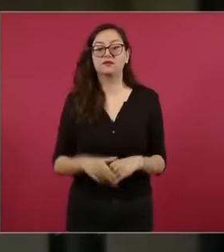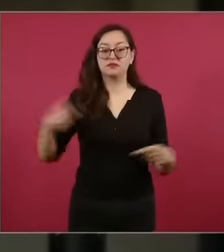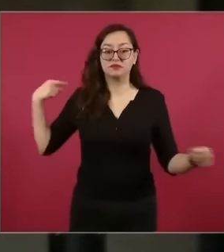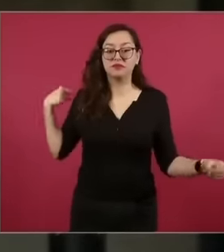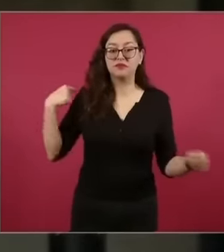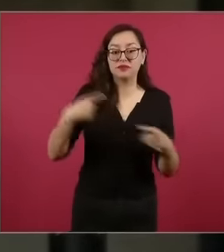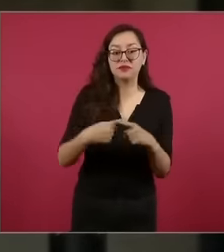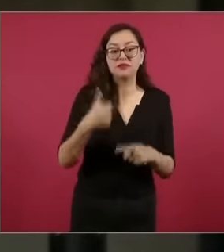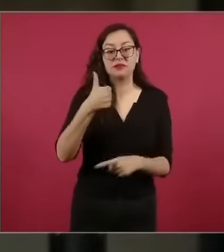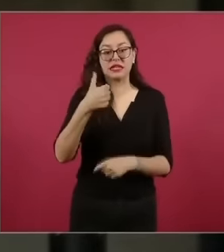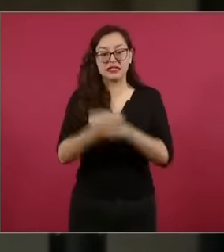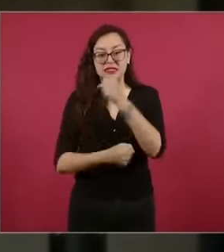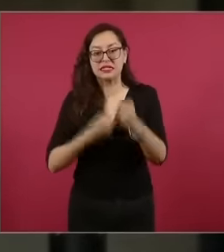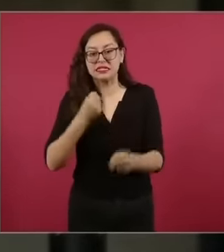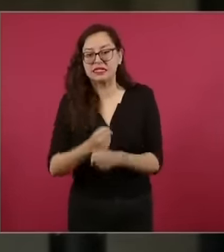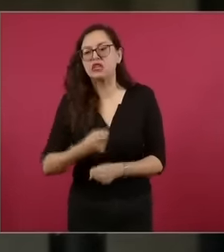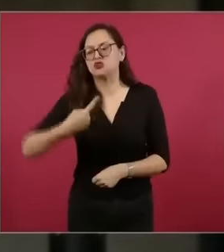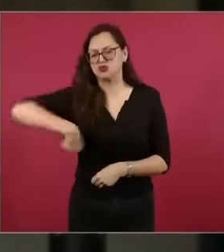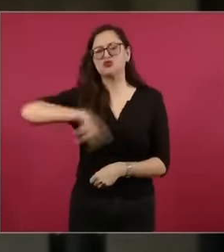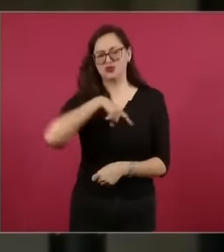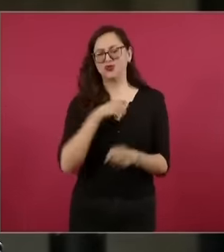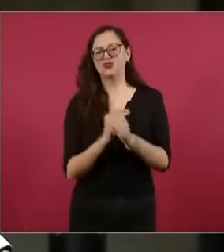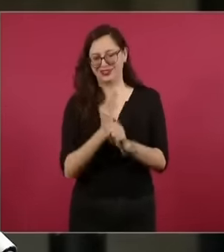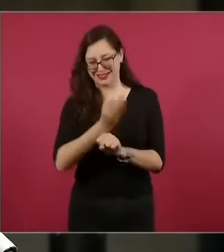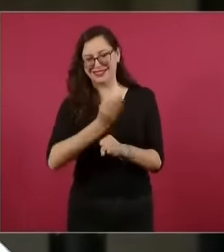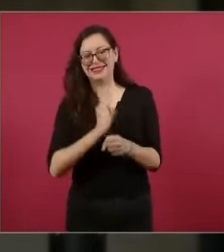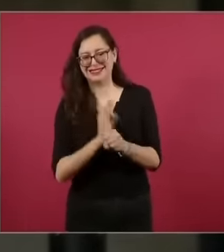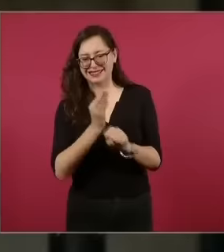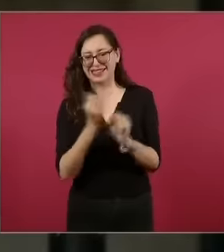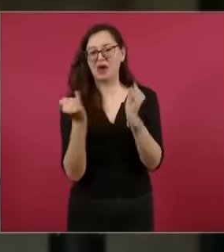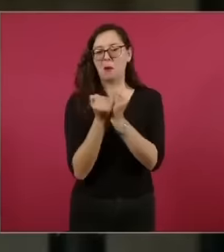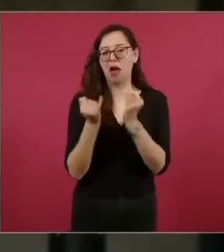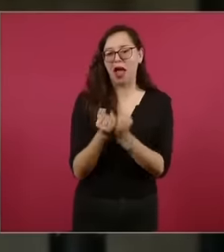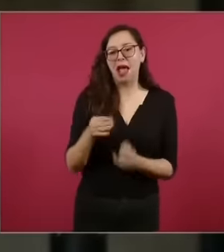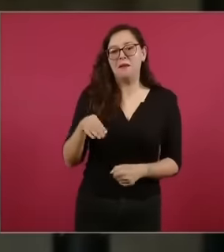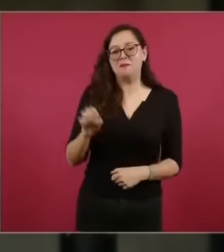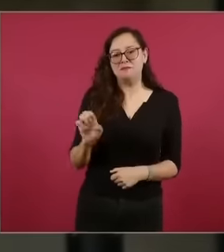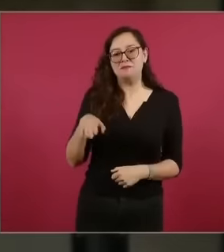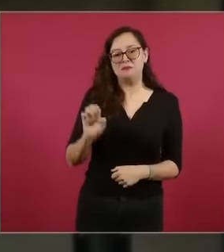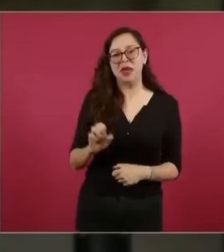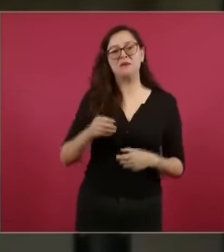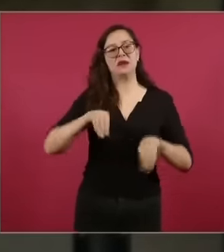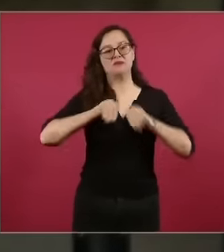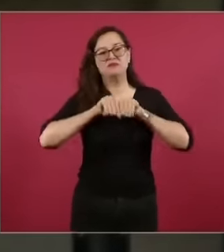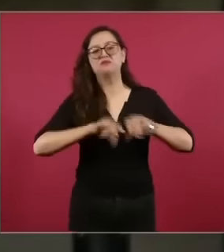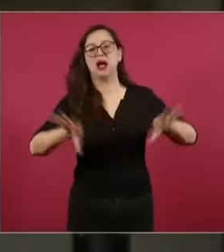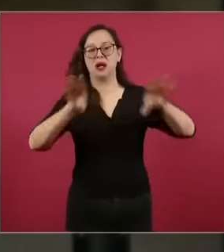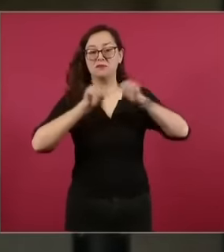we have made memes humor many things about a social phenomenon that I really like It seems delicate,